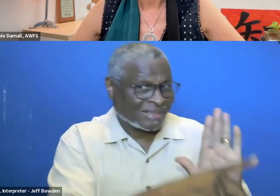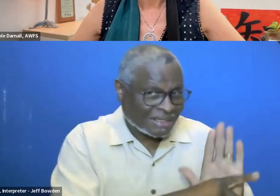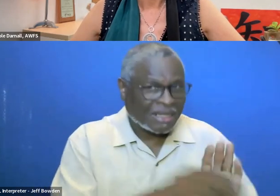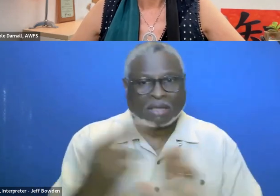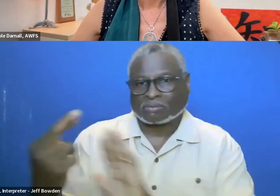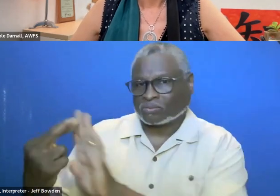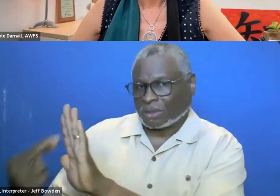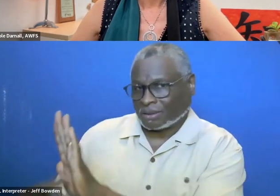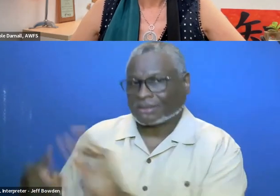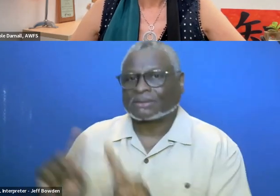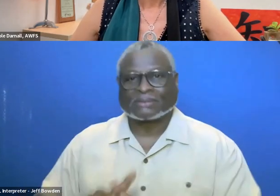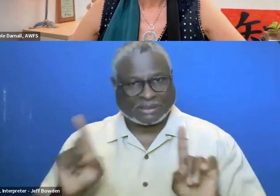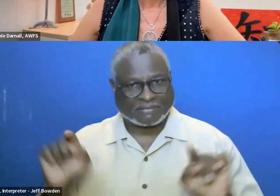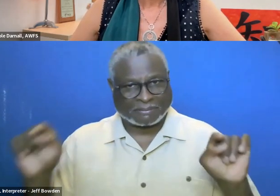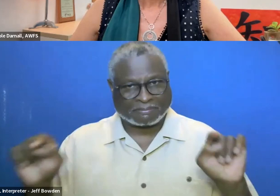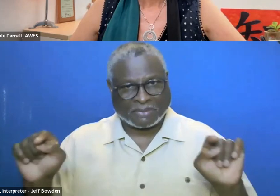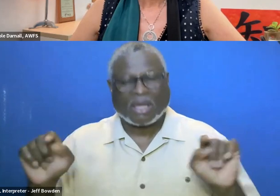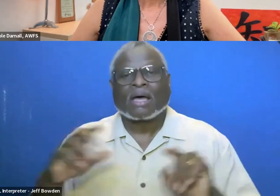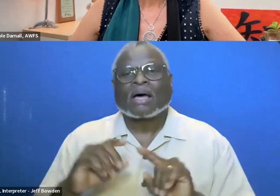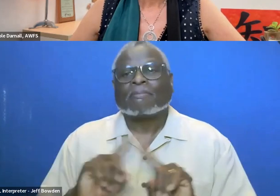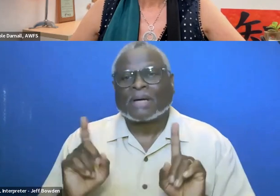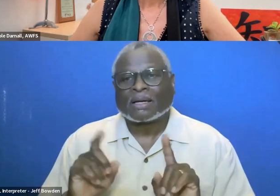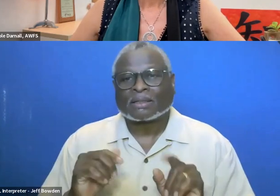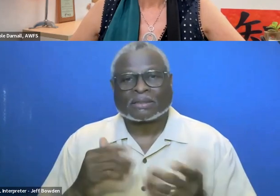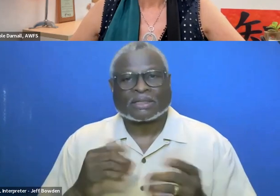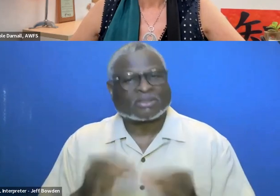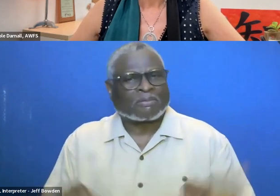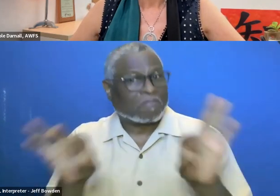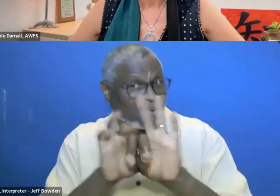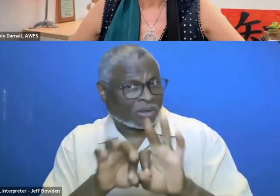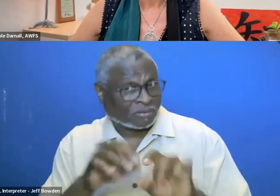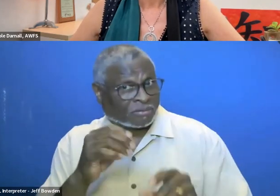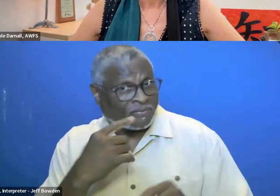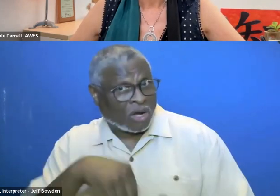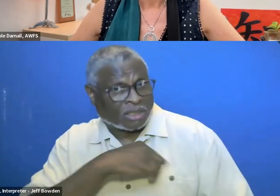But it was important enough to be a regulation.